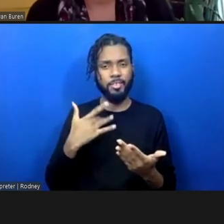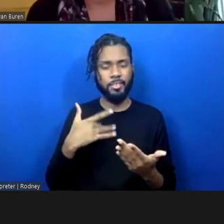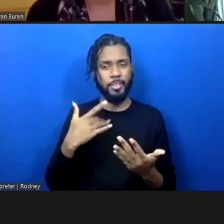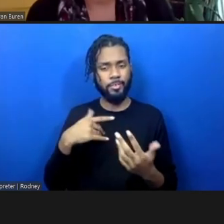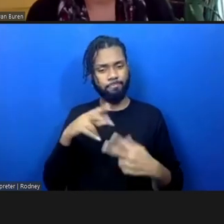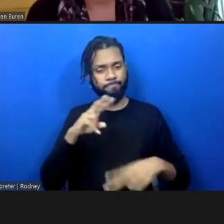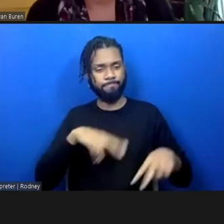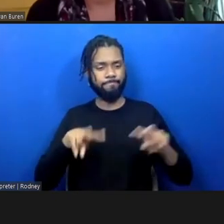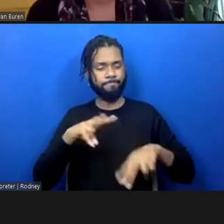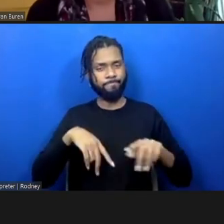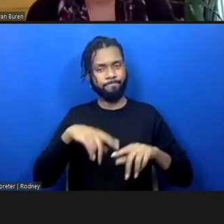Like, what is it really doing?